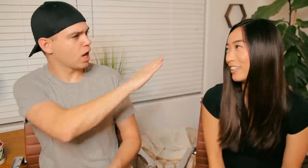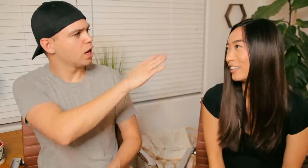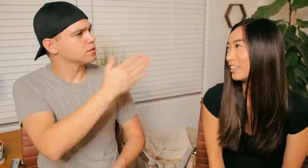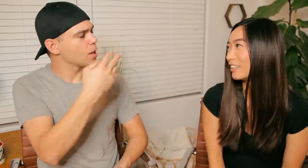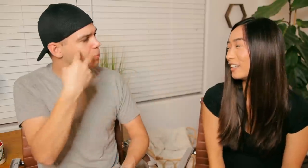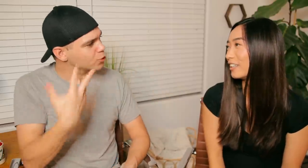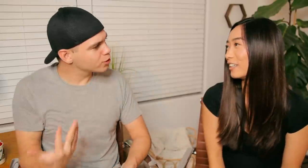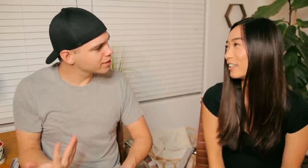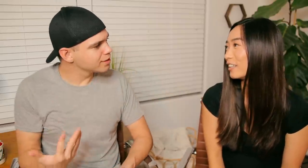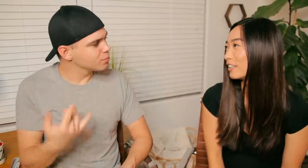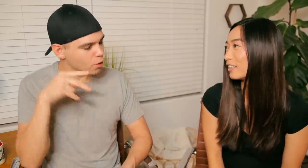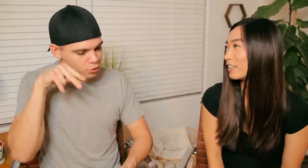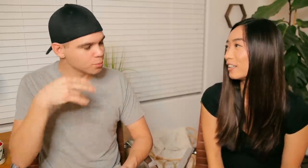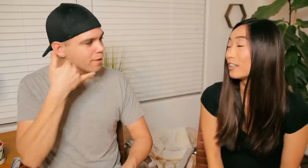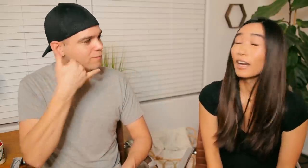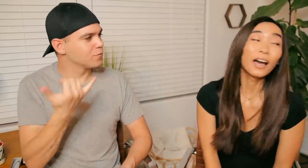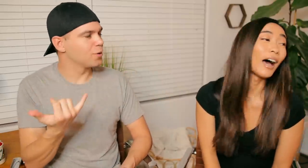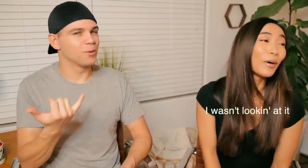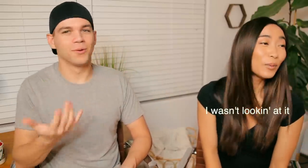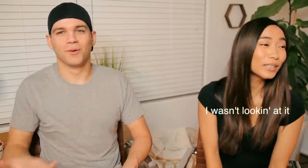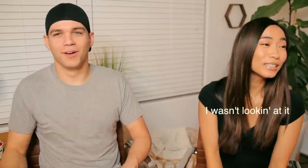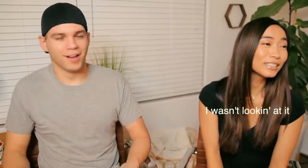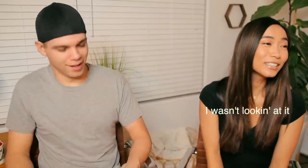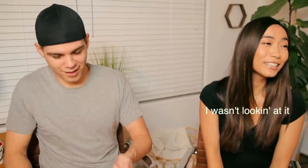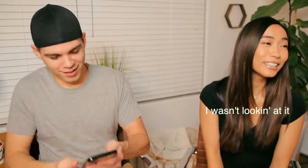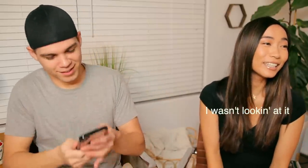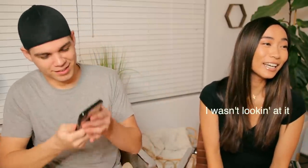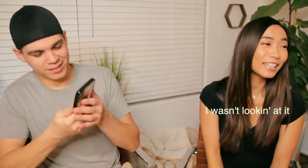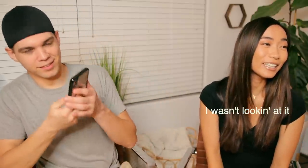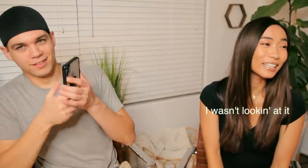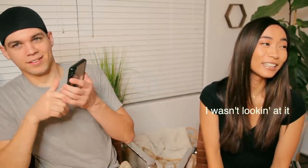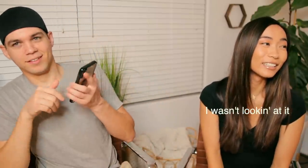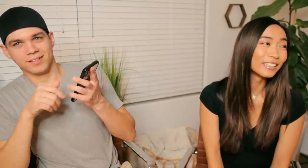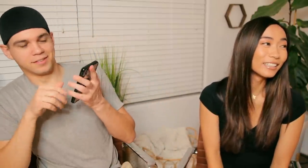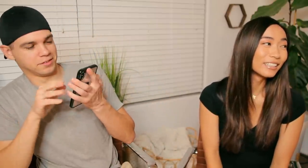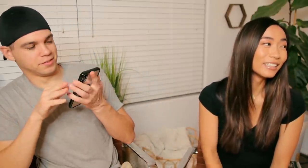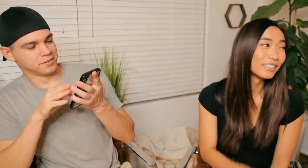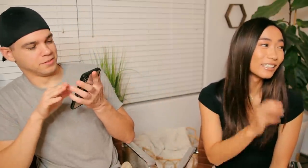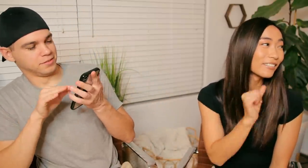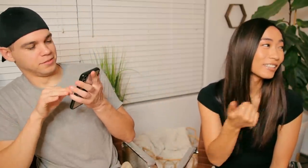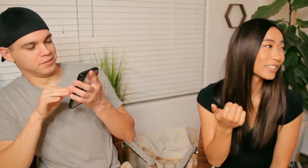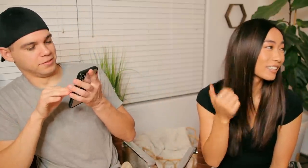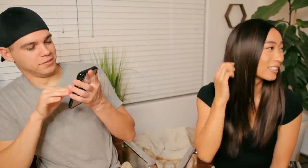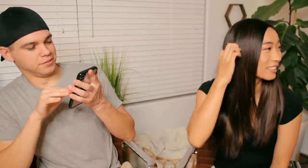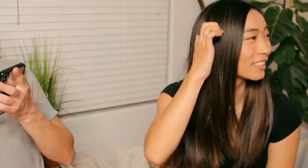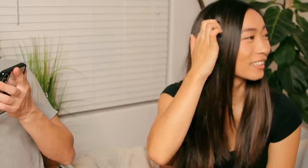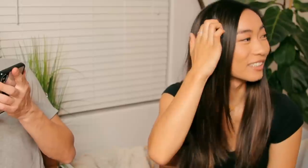R: hey stop looking! Why you keep looking at my phone E: I wasn't looking at it I wasn't